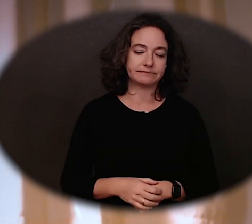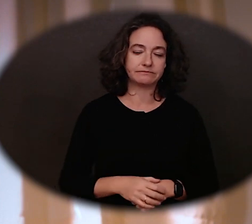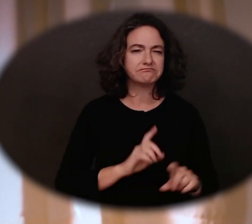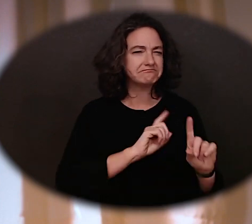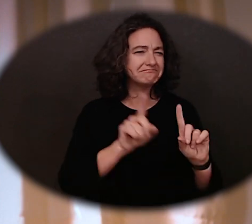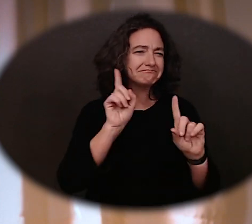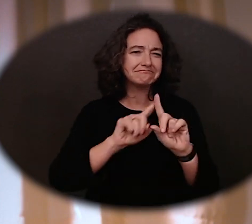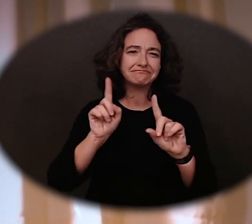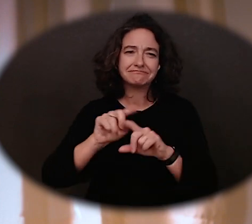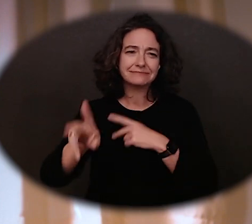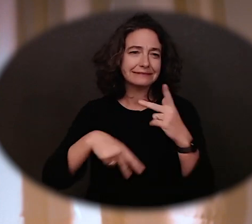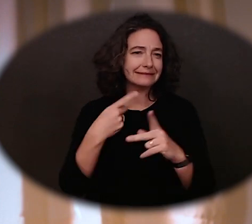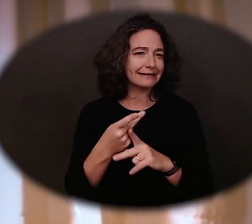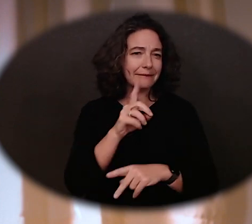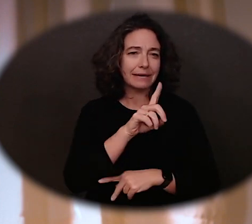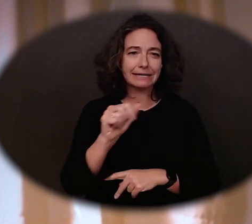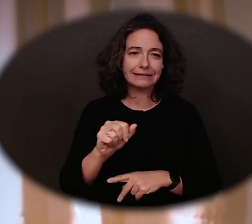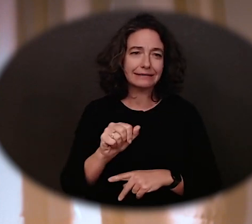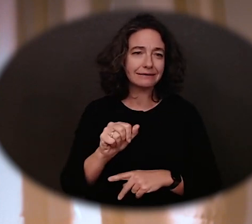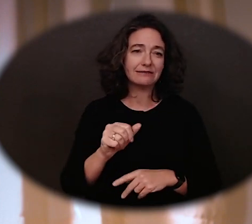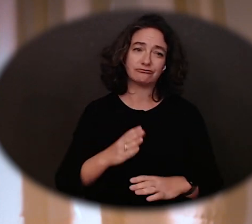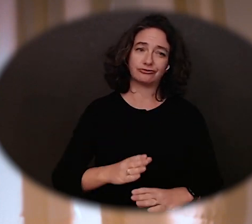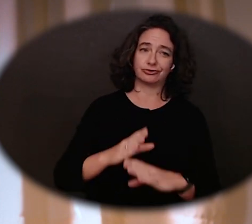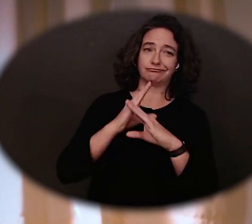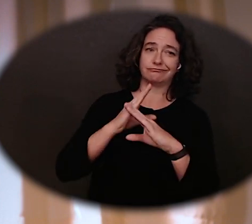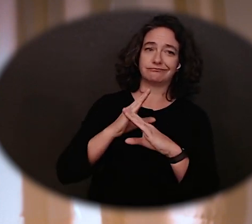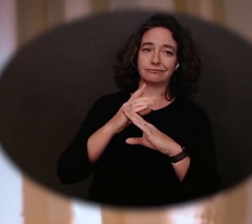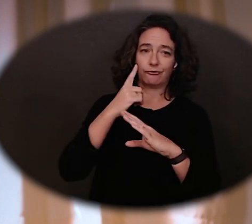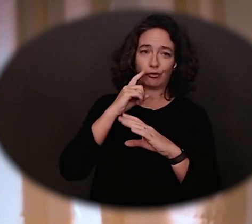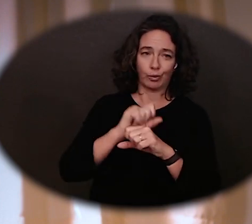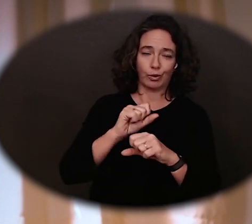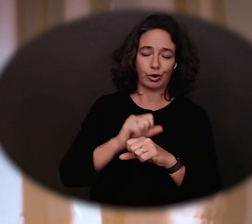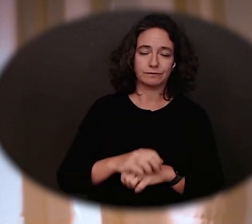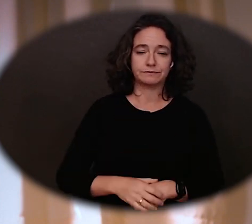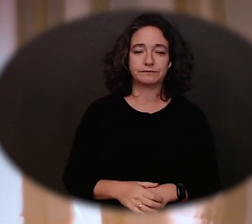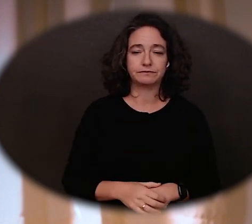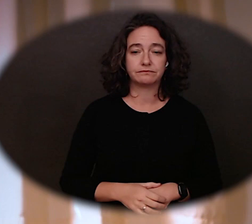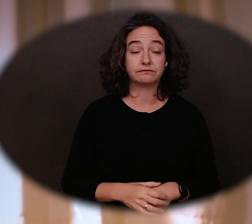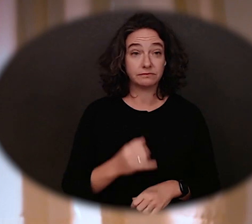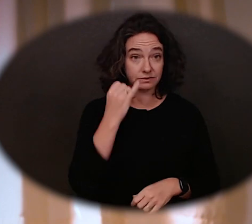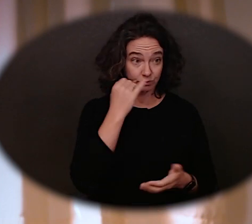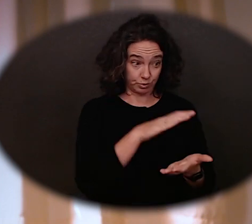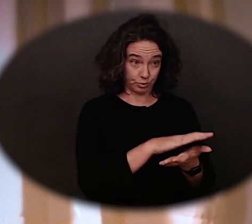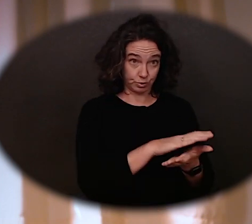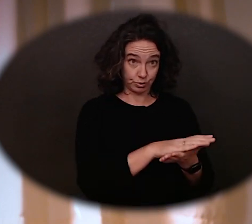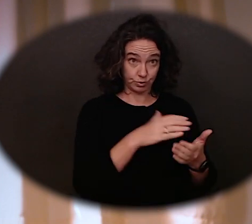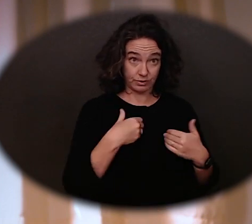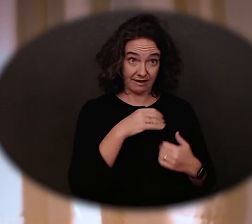of disabilities that present challenges to work. If you have been in an Individualized Education Program or IEP